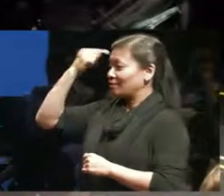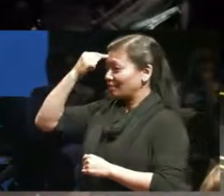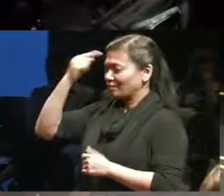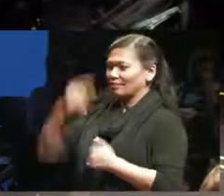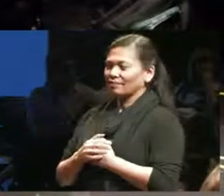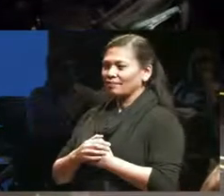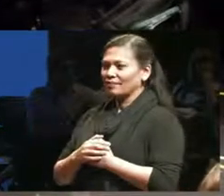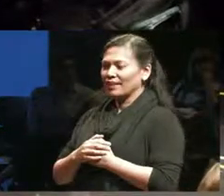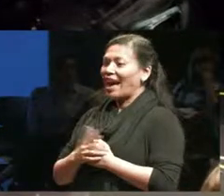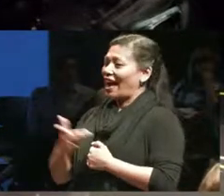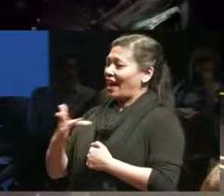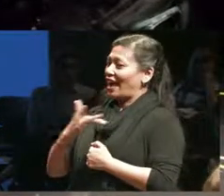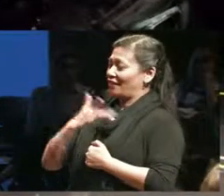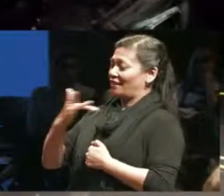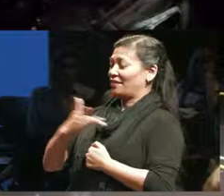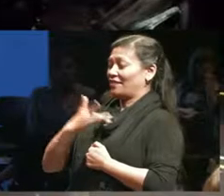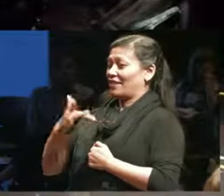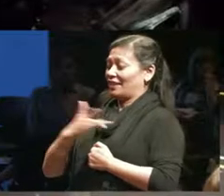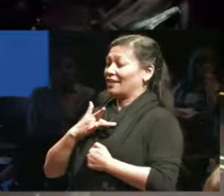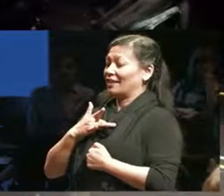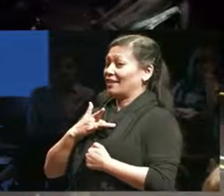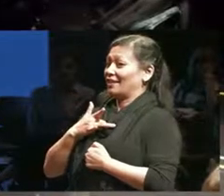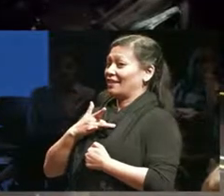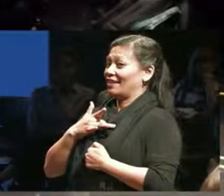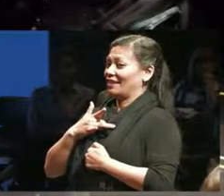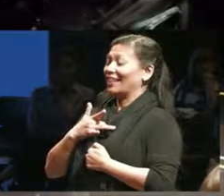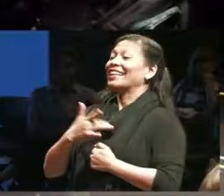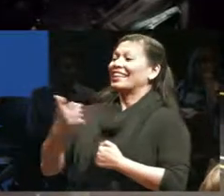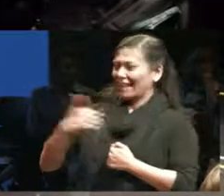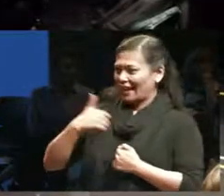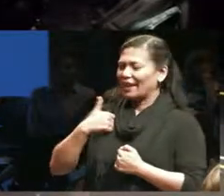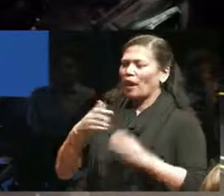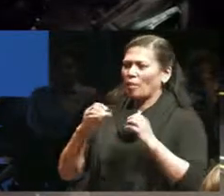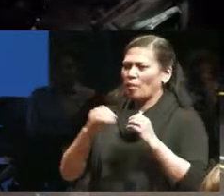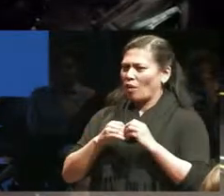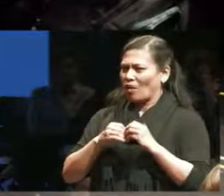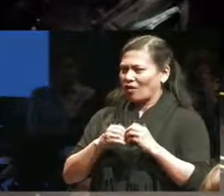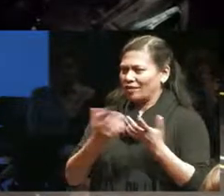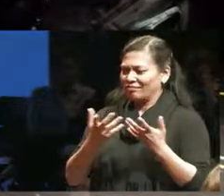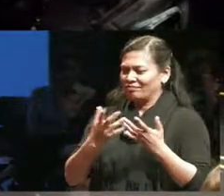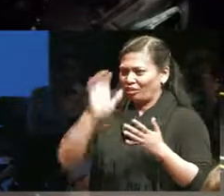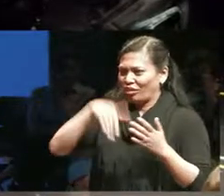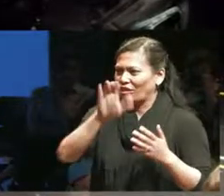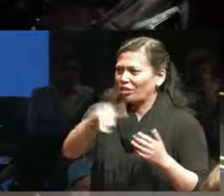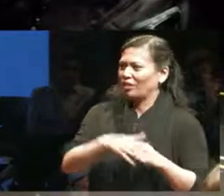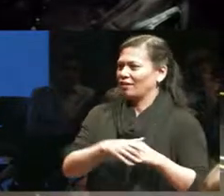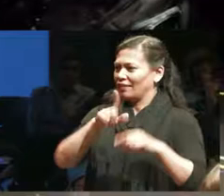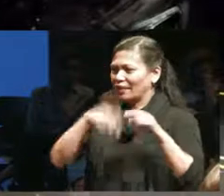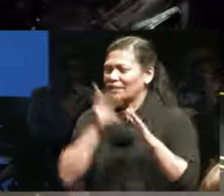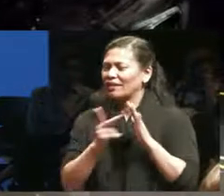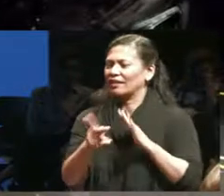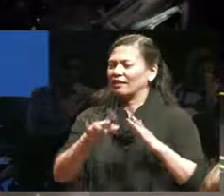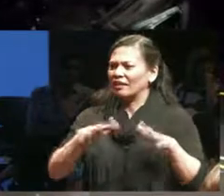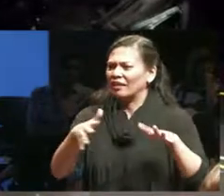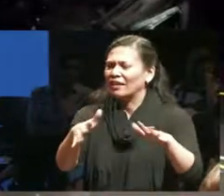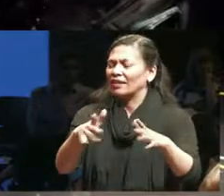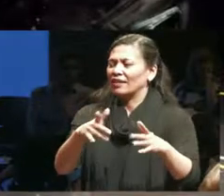more precarious about my practice as an artist in Canada and that's not because